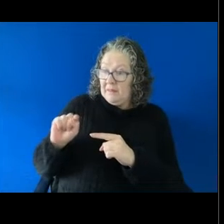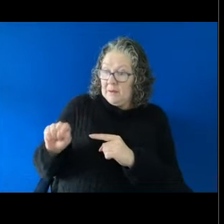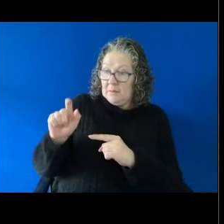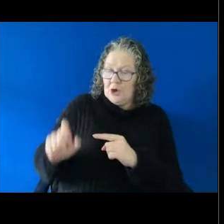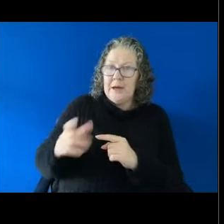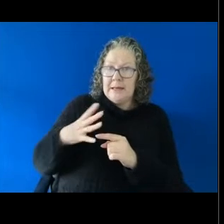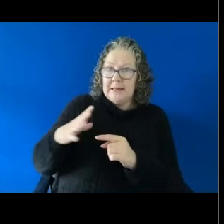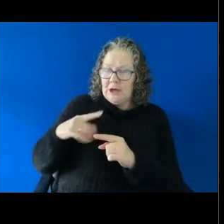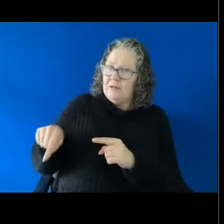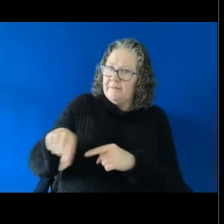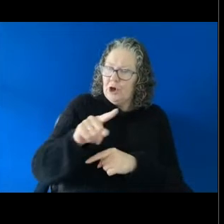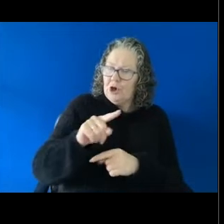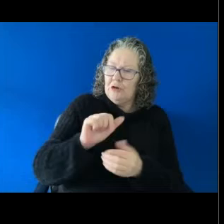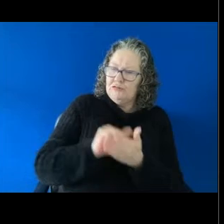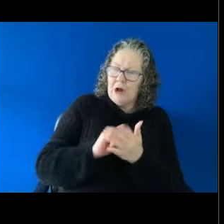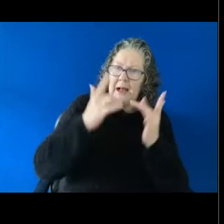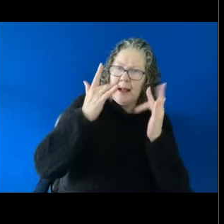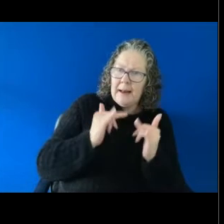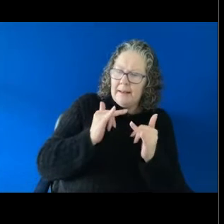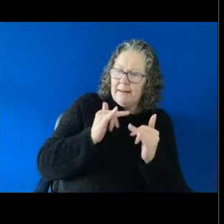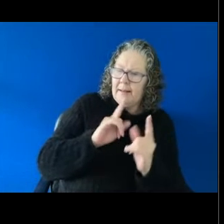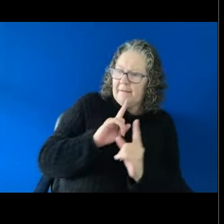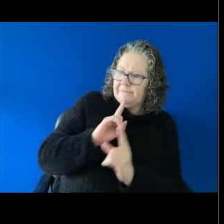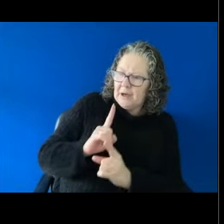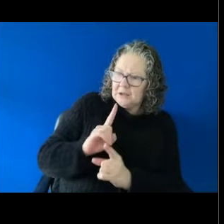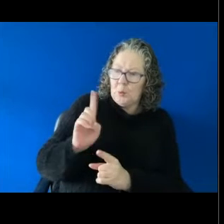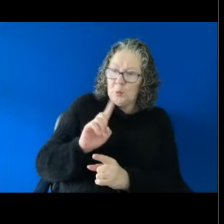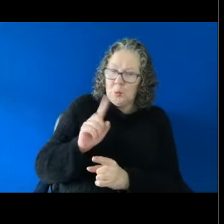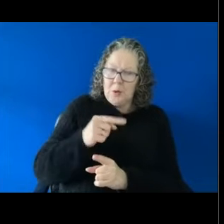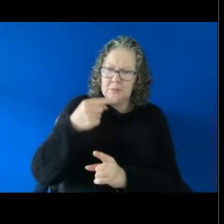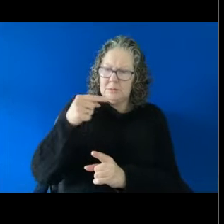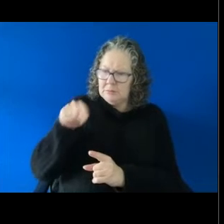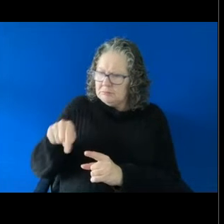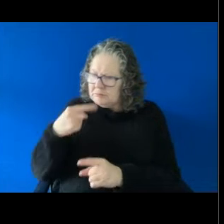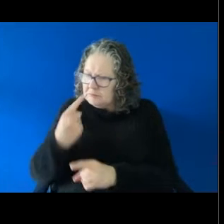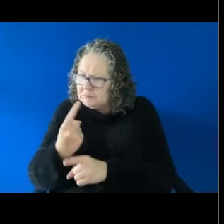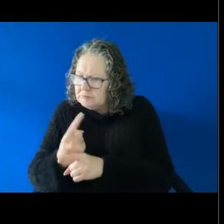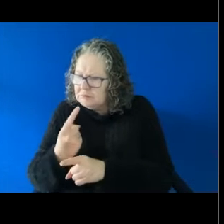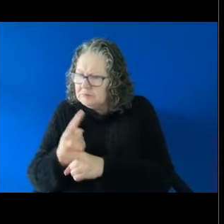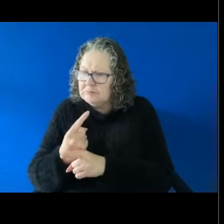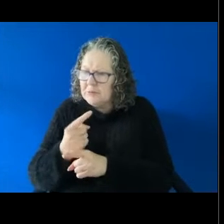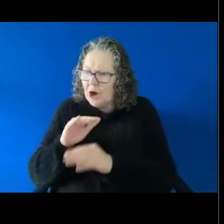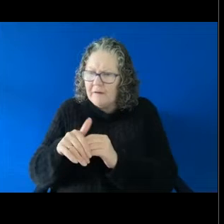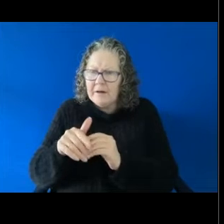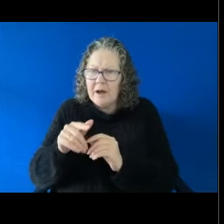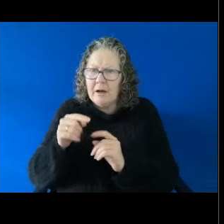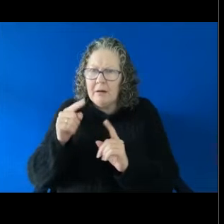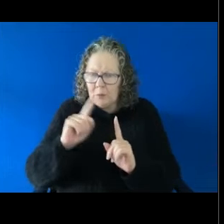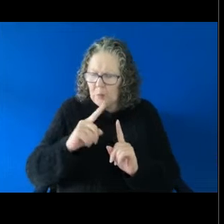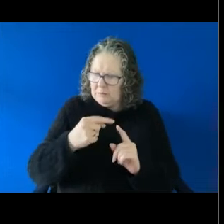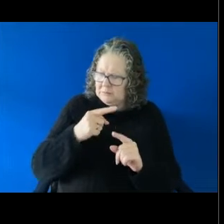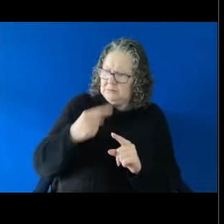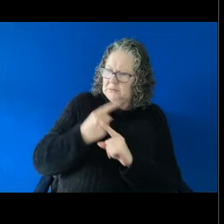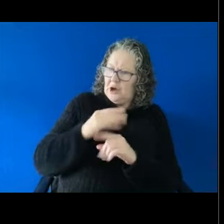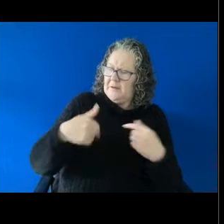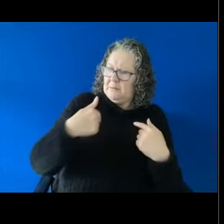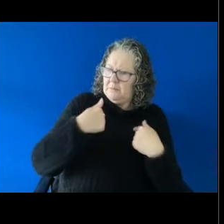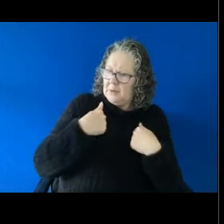to them and about them to understand whether what they've experienced is sexual harassment and get